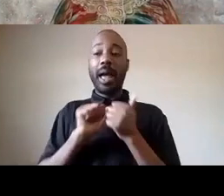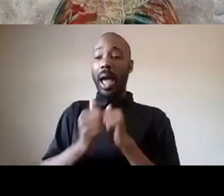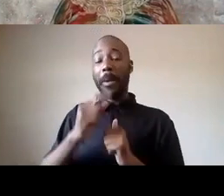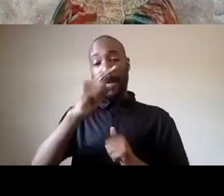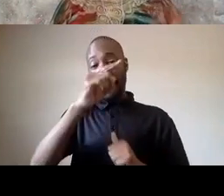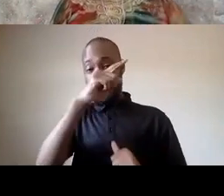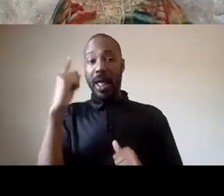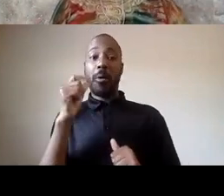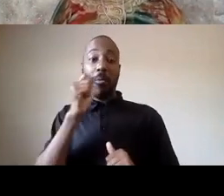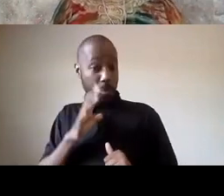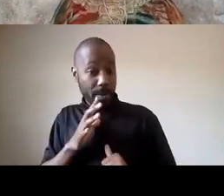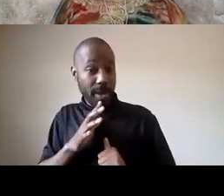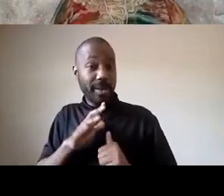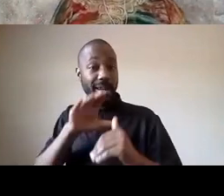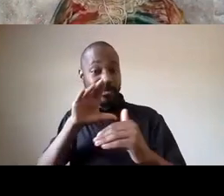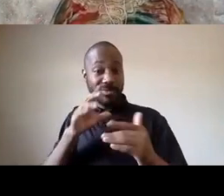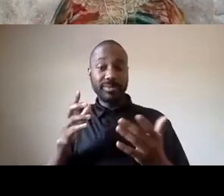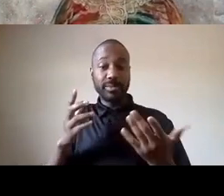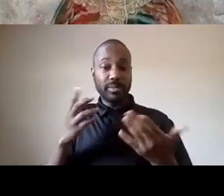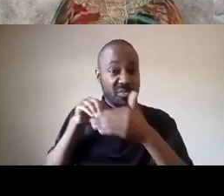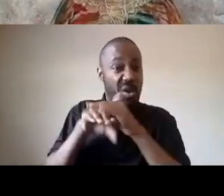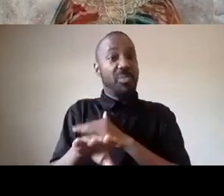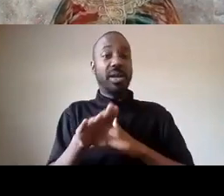center the way that black queer and trans folks